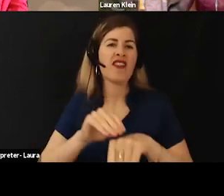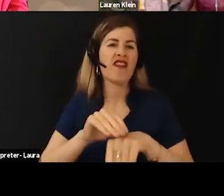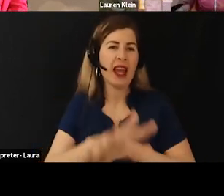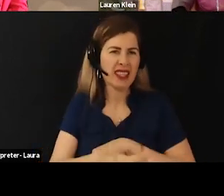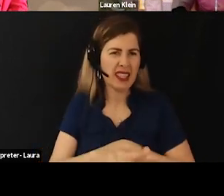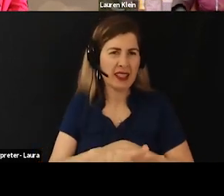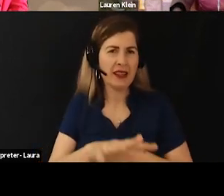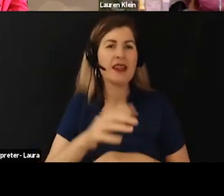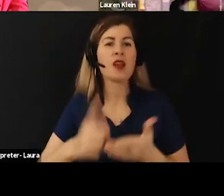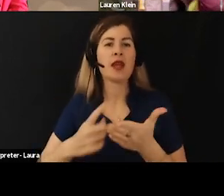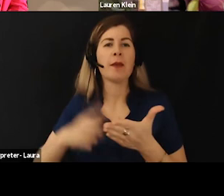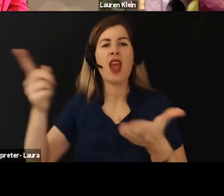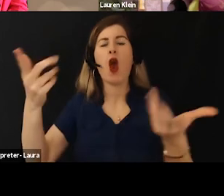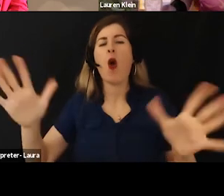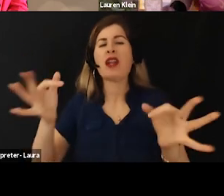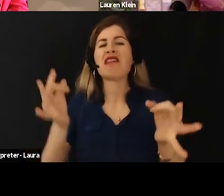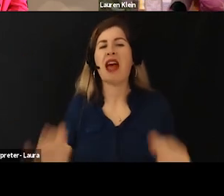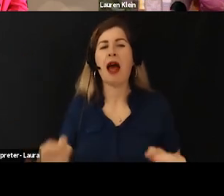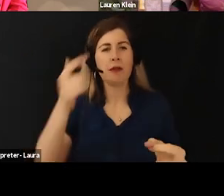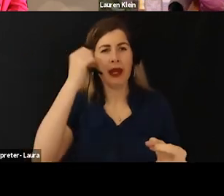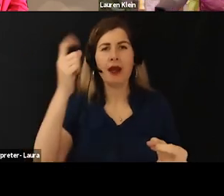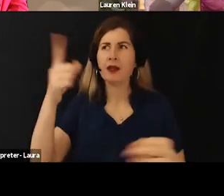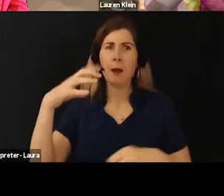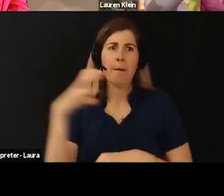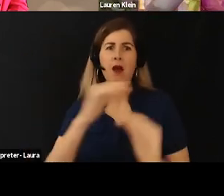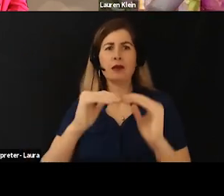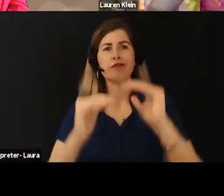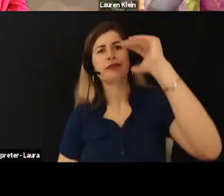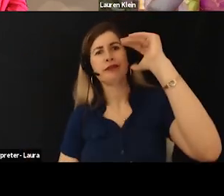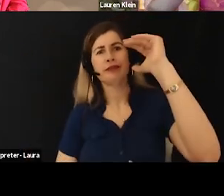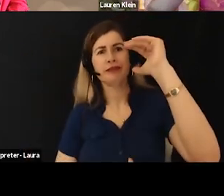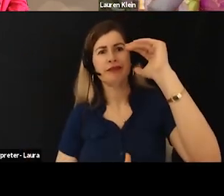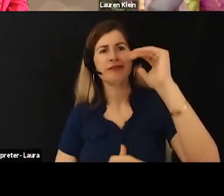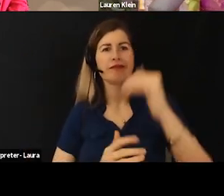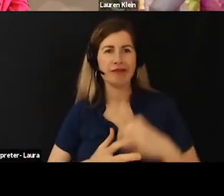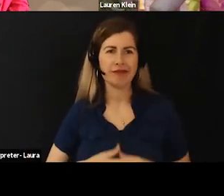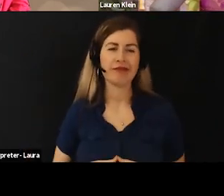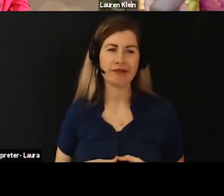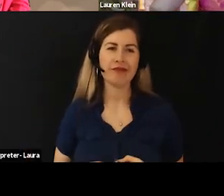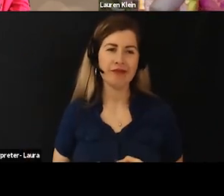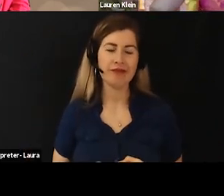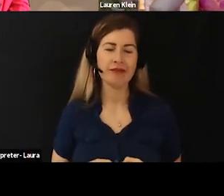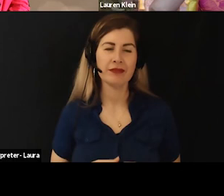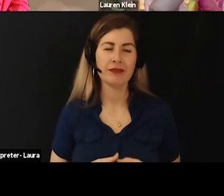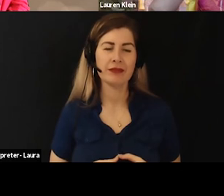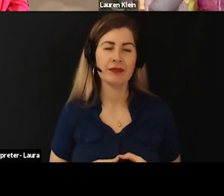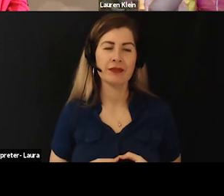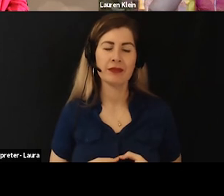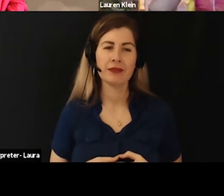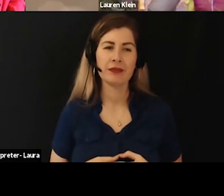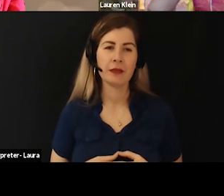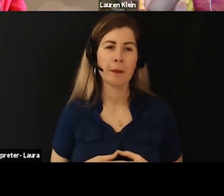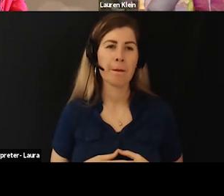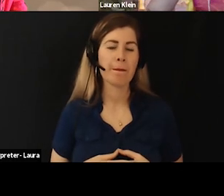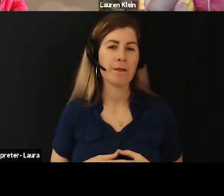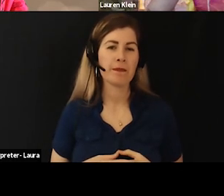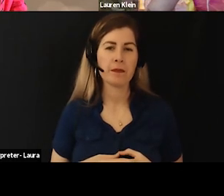determined by the imbalances of power in the world.